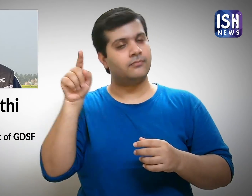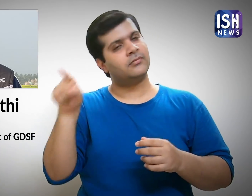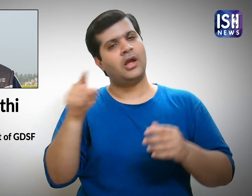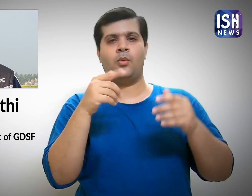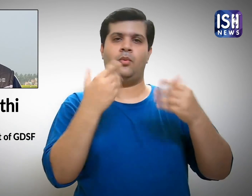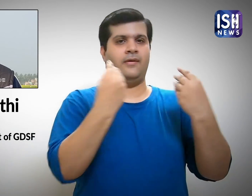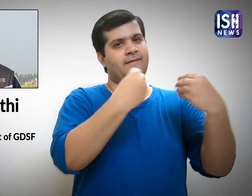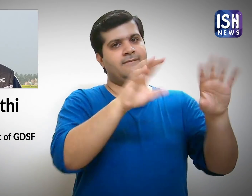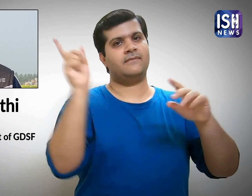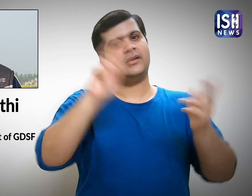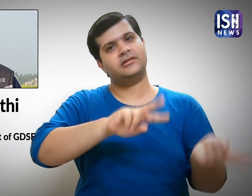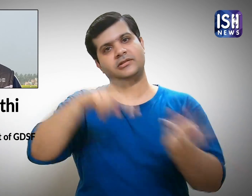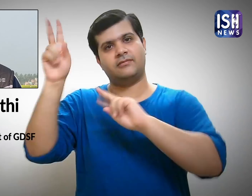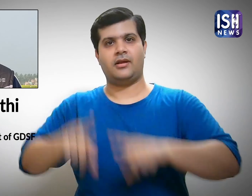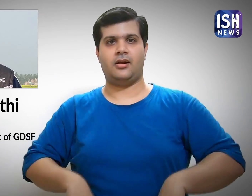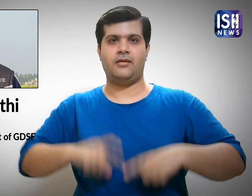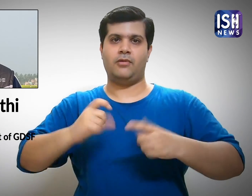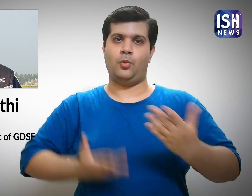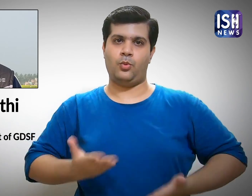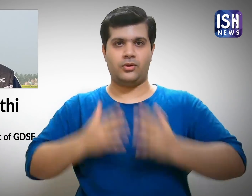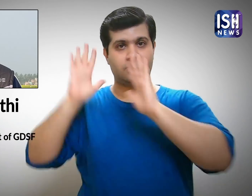had moved to West Bengal.